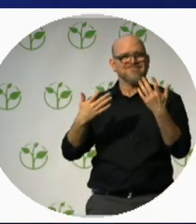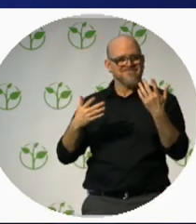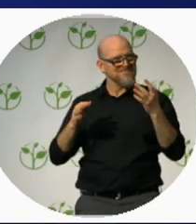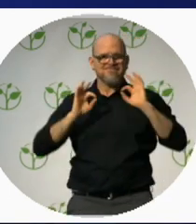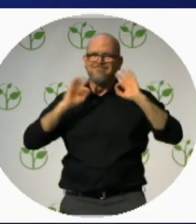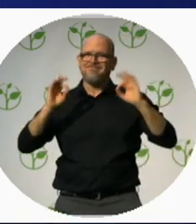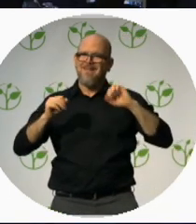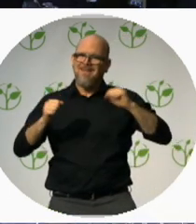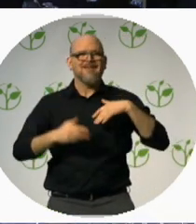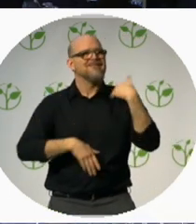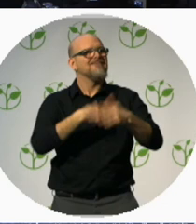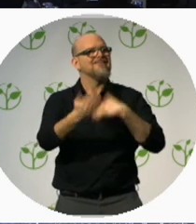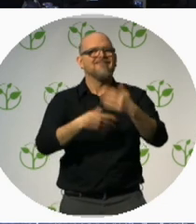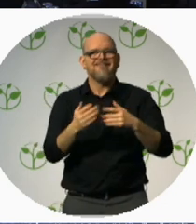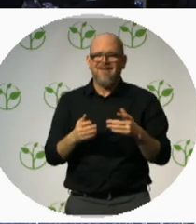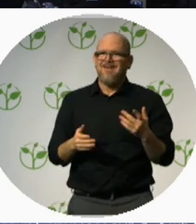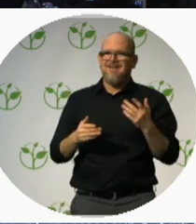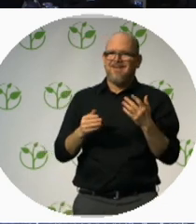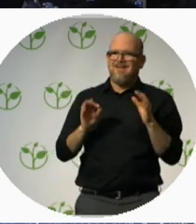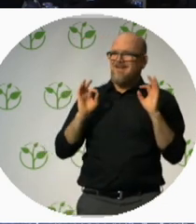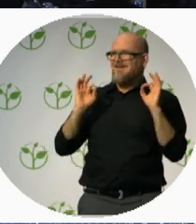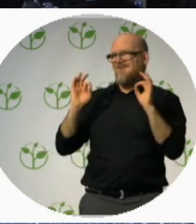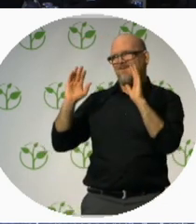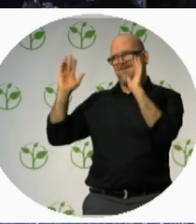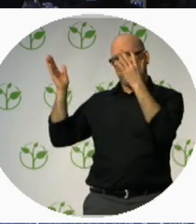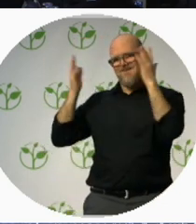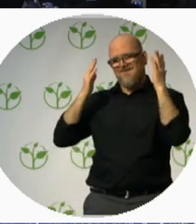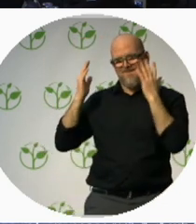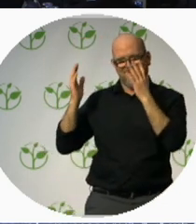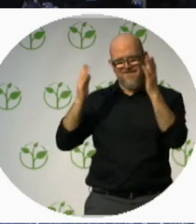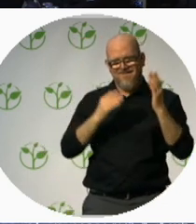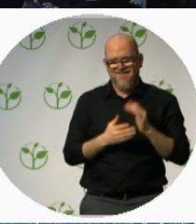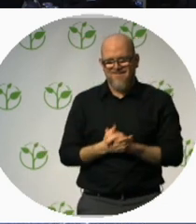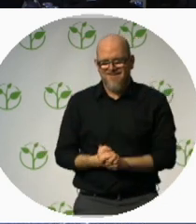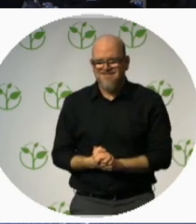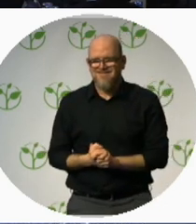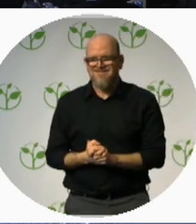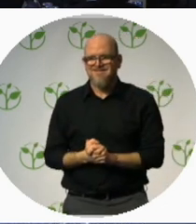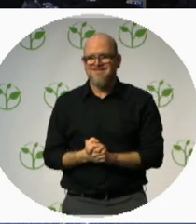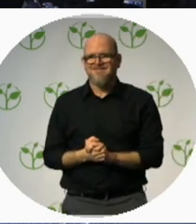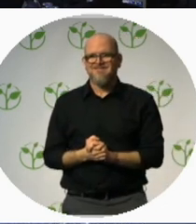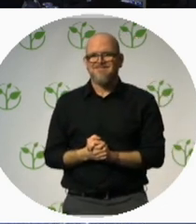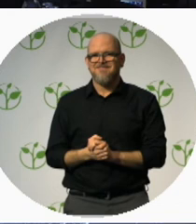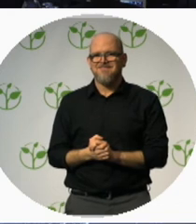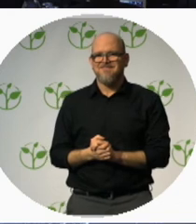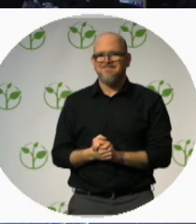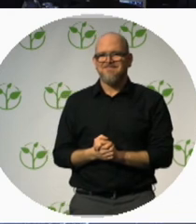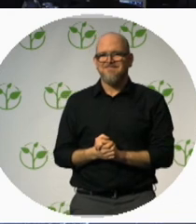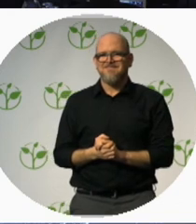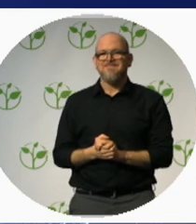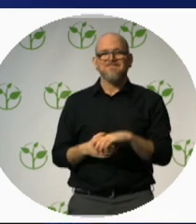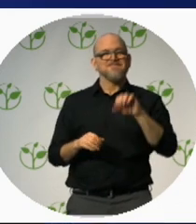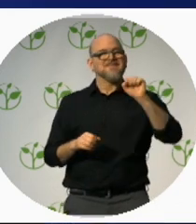Daniel Kish – Yeah me too.